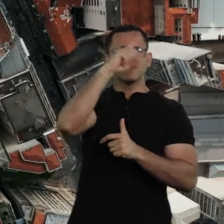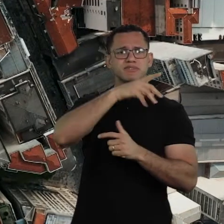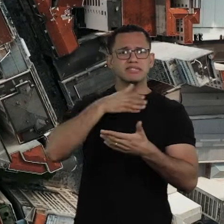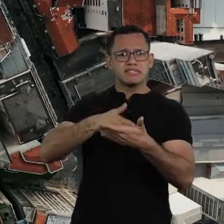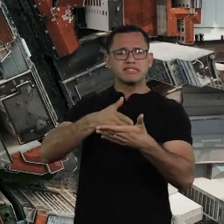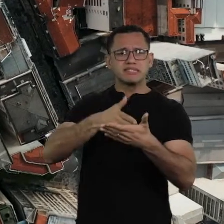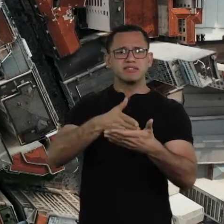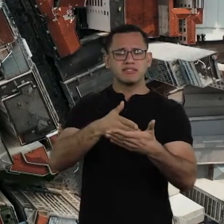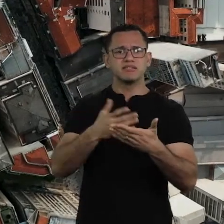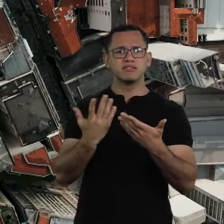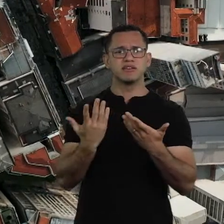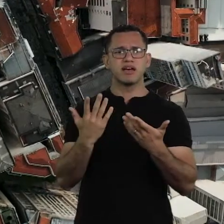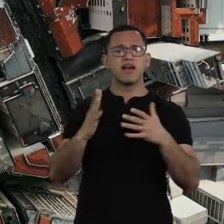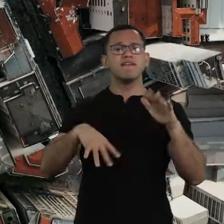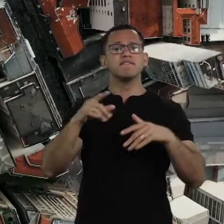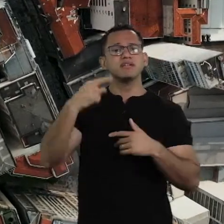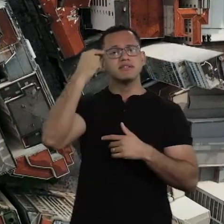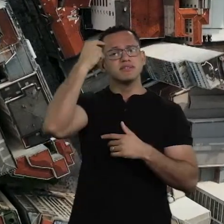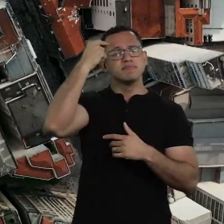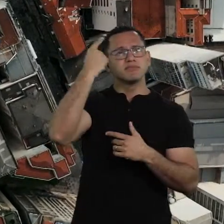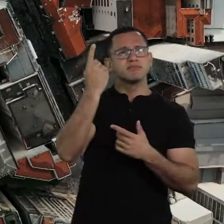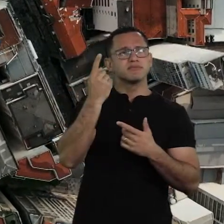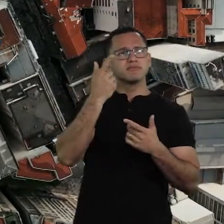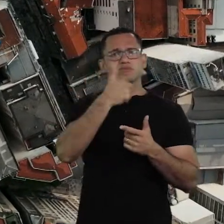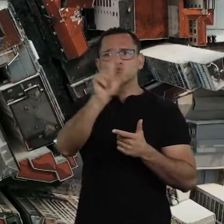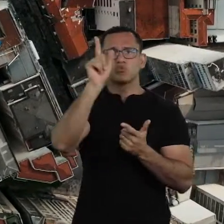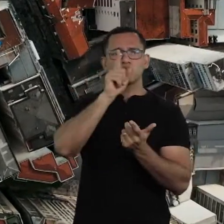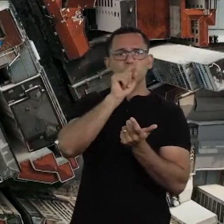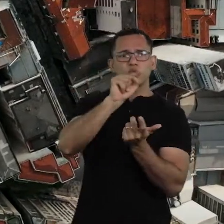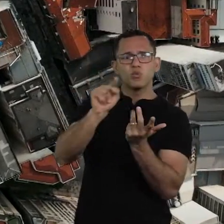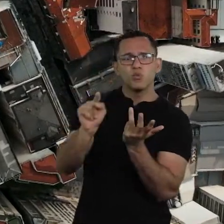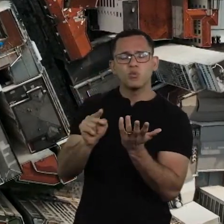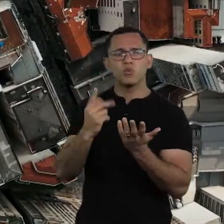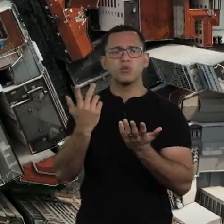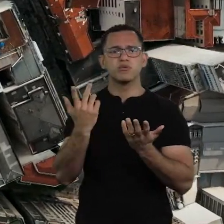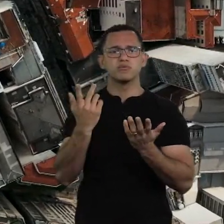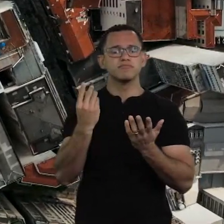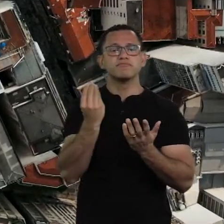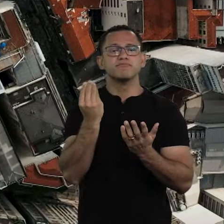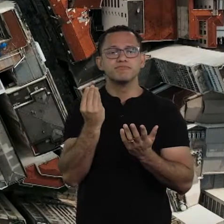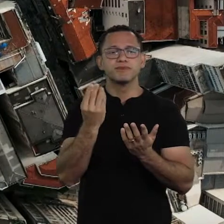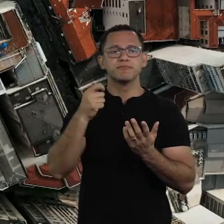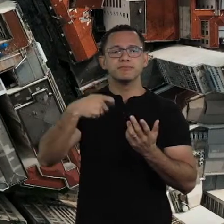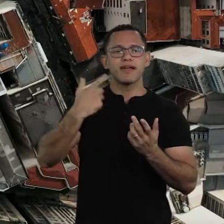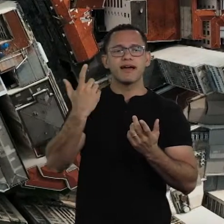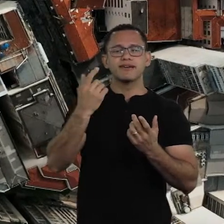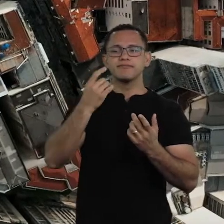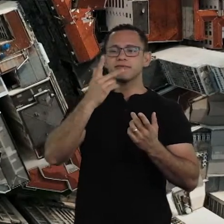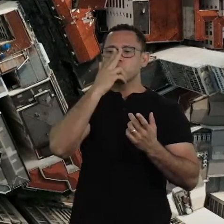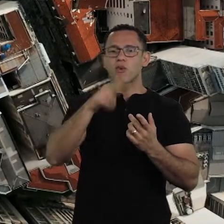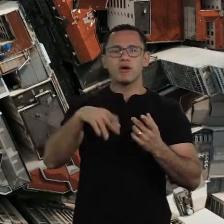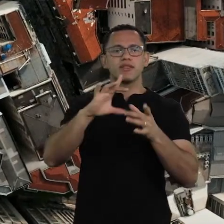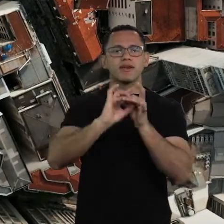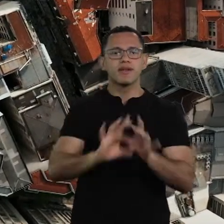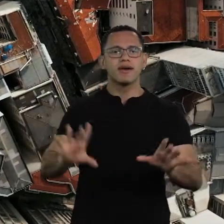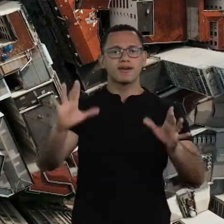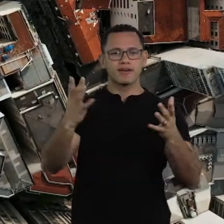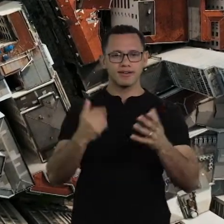or at least to pave the way to coexist in a way that is just resembling a democratic logic.